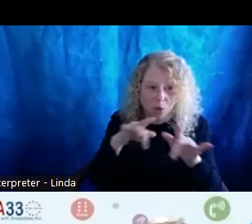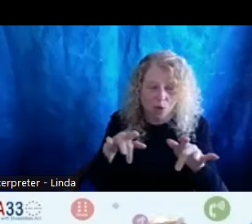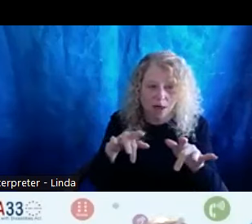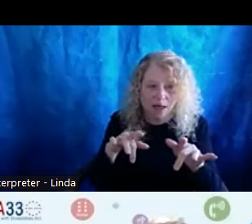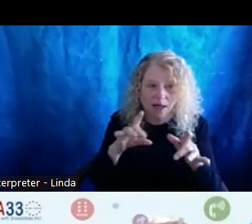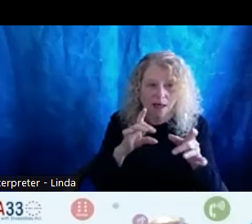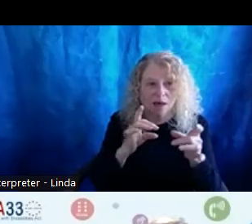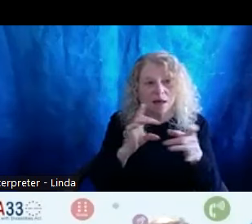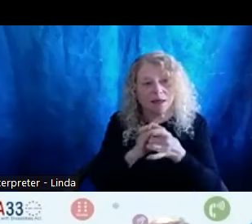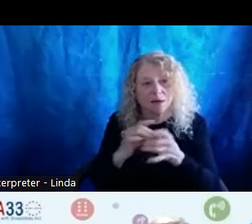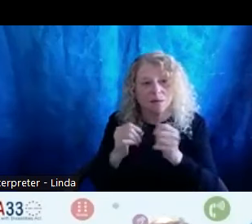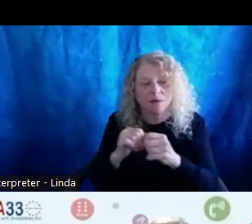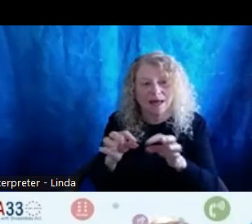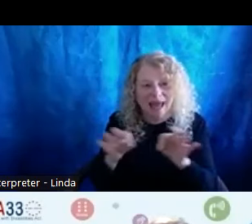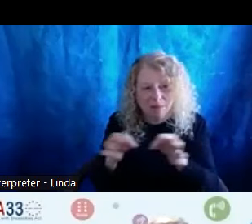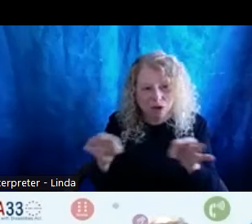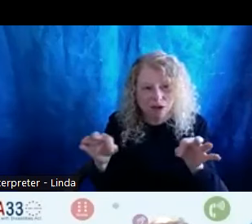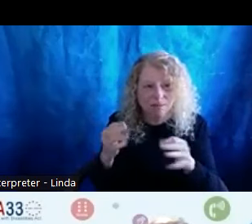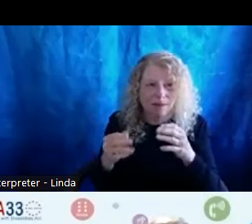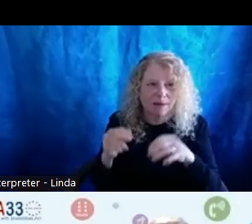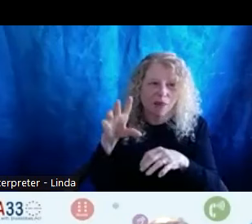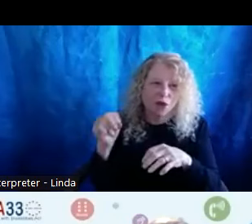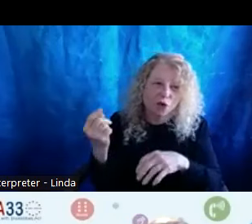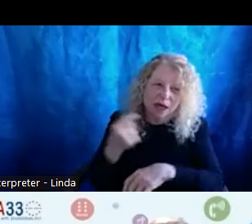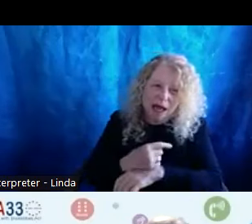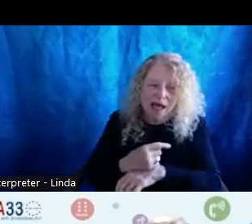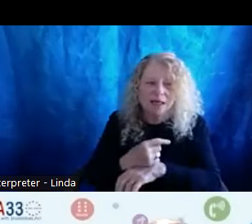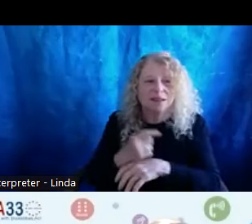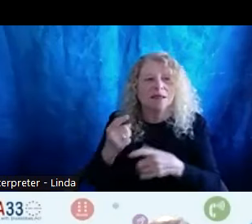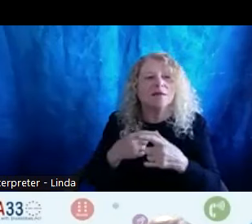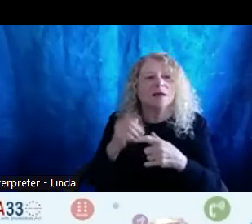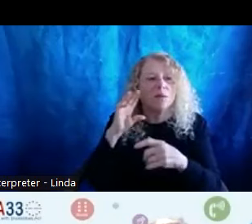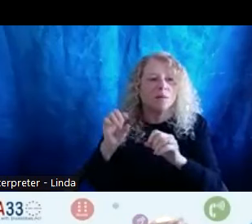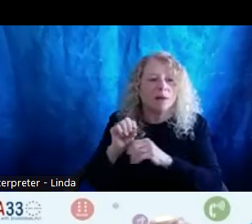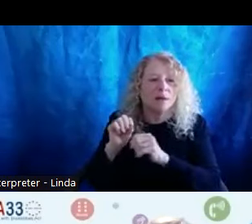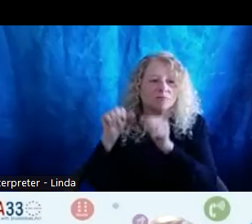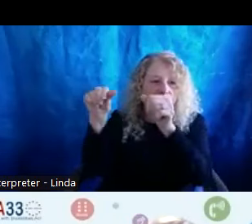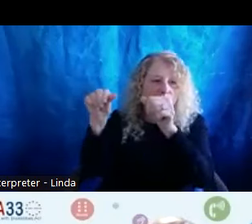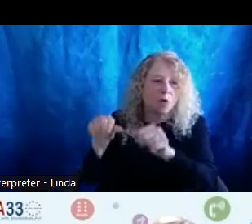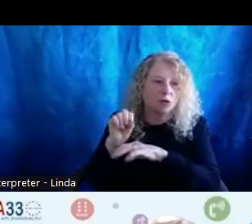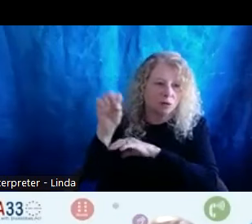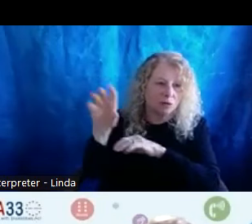So give us probably about 30 days or so for that and it should be posted on the website at that time.